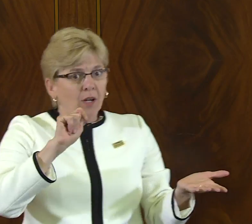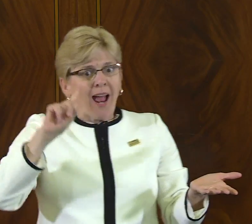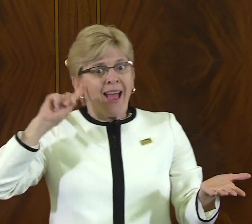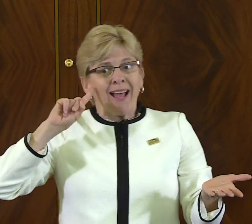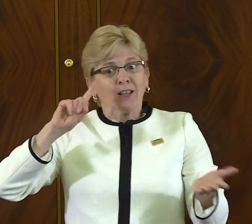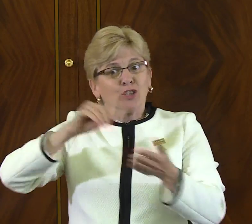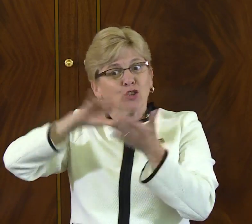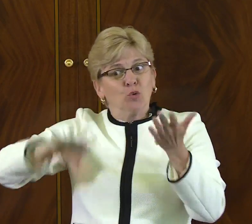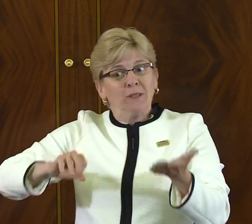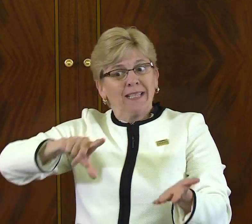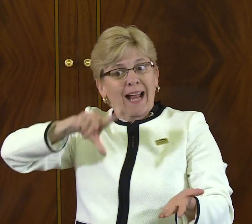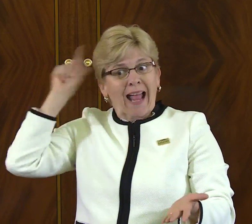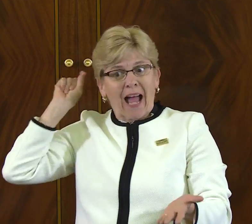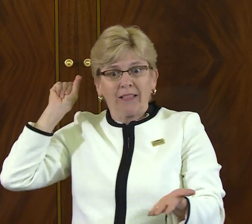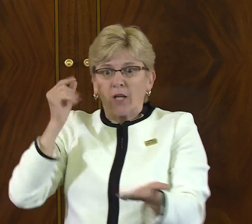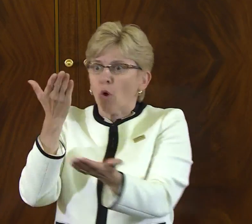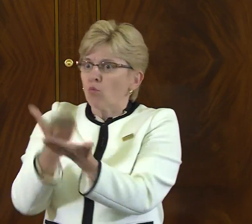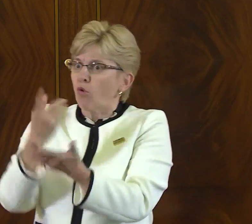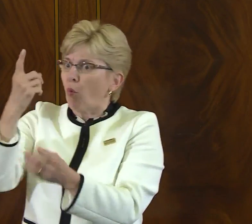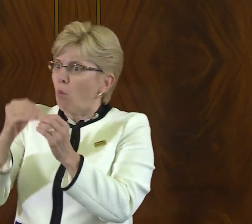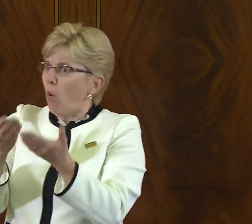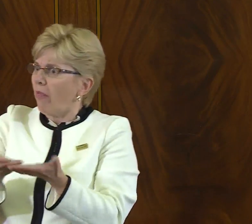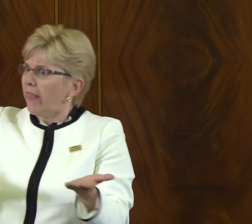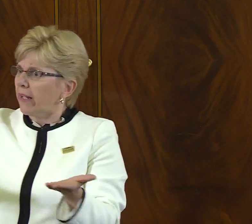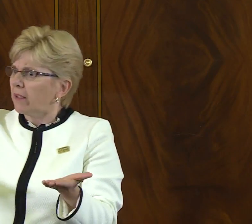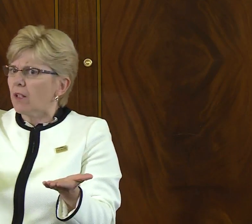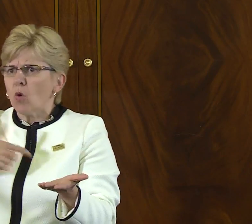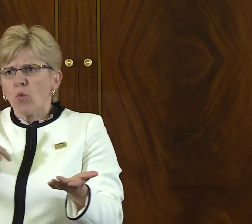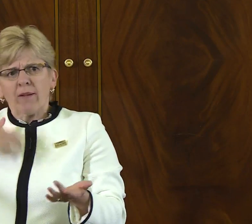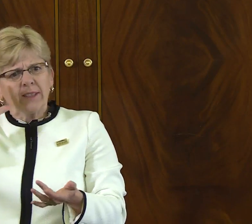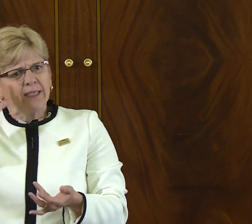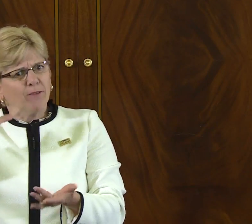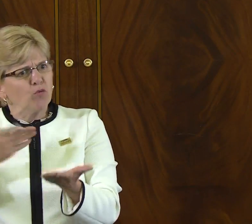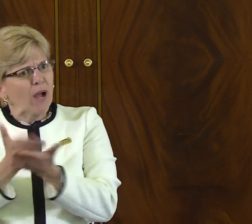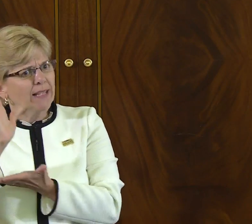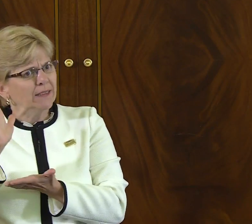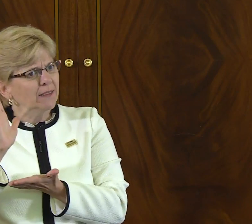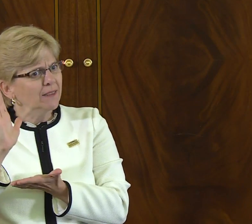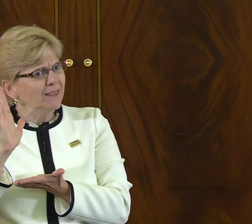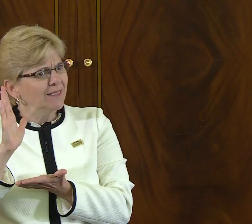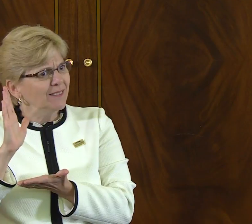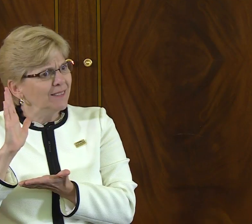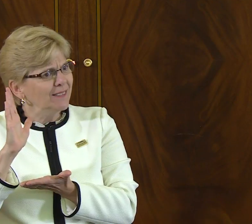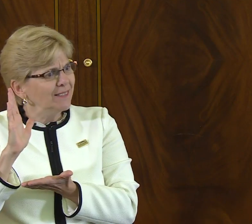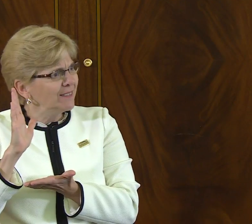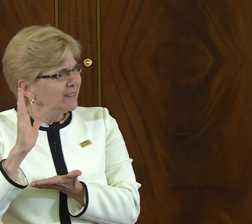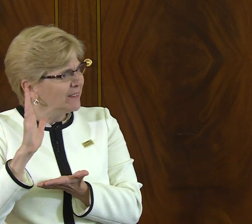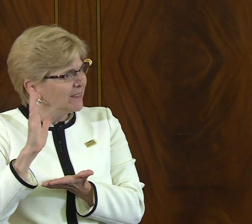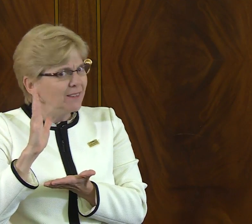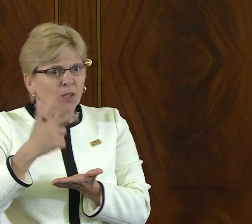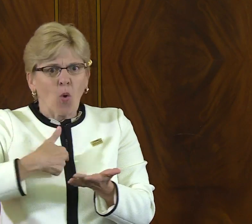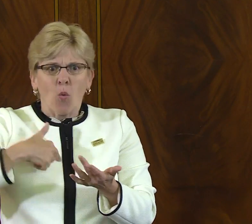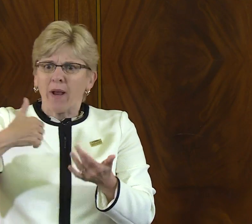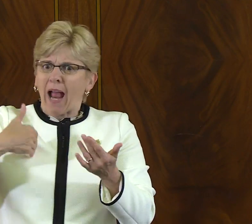if you foster a language and an art, then students came together to verify one other thing, and that is the fact